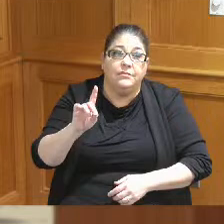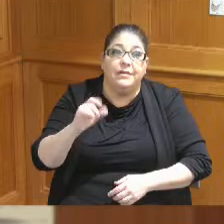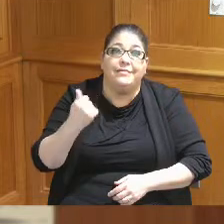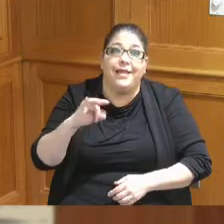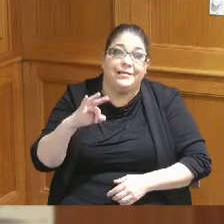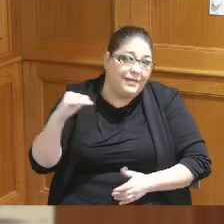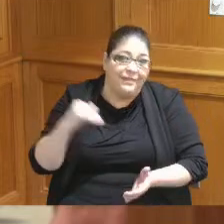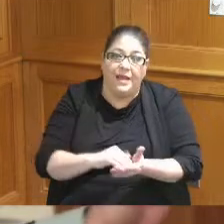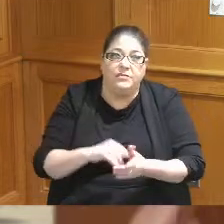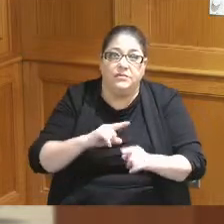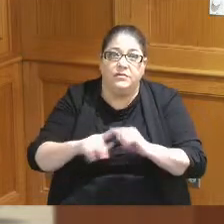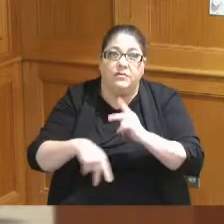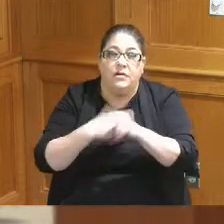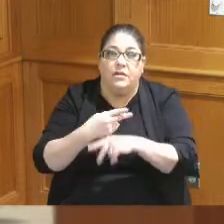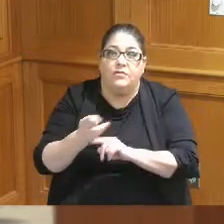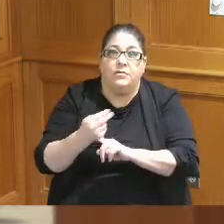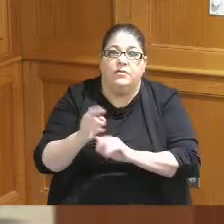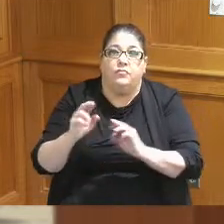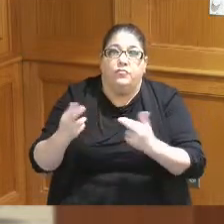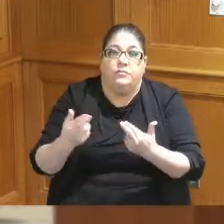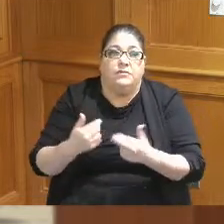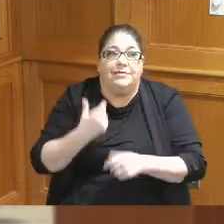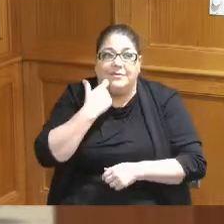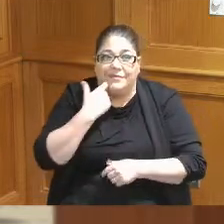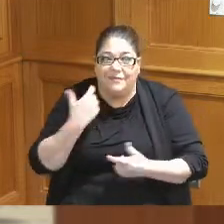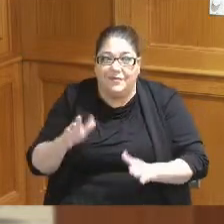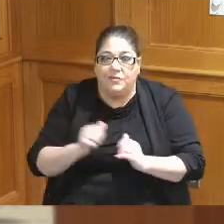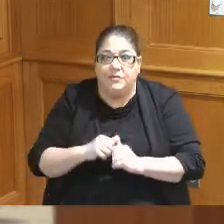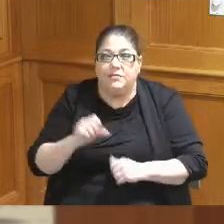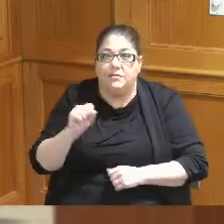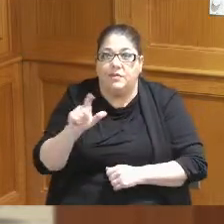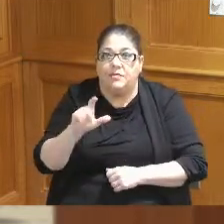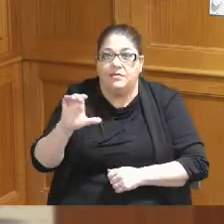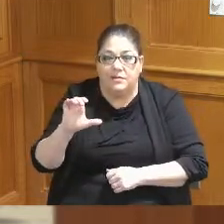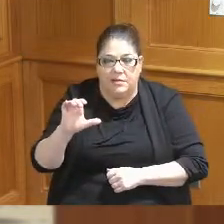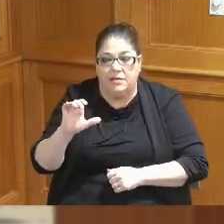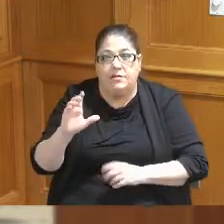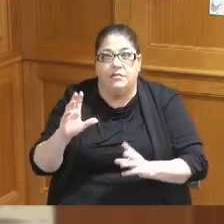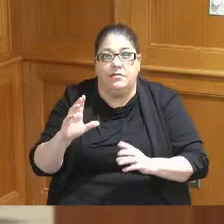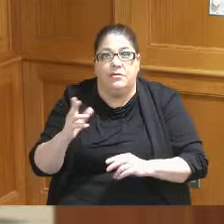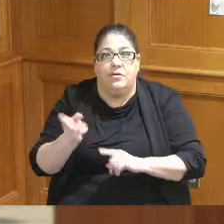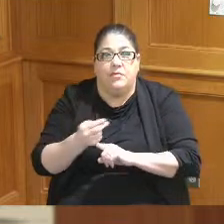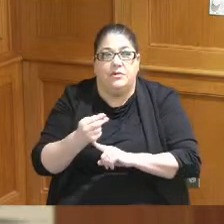they just finished at Salt Lake City Convention Center that they own and all it's a very common